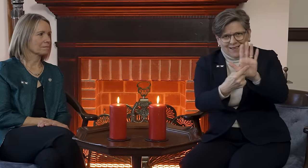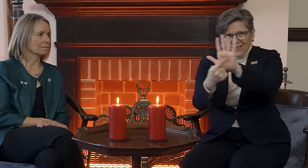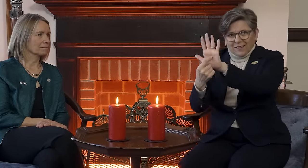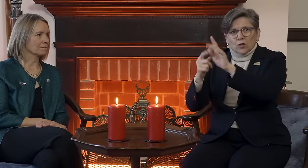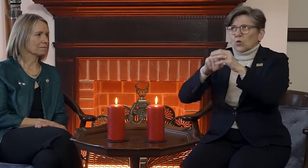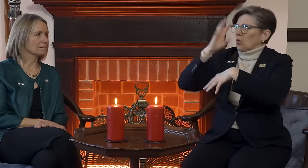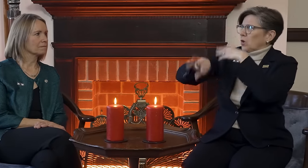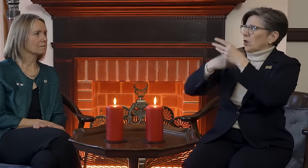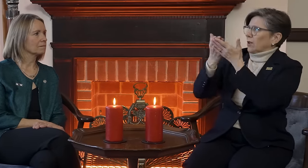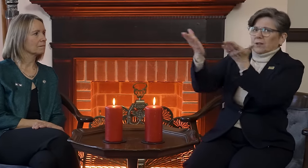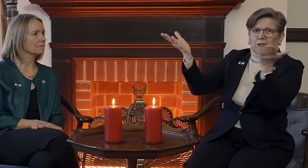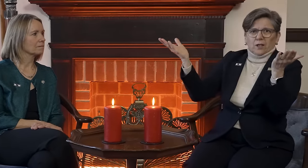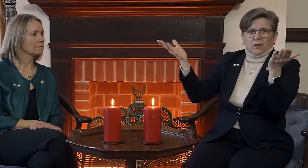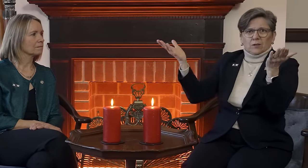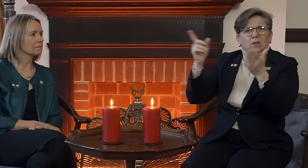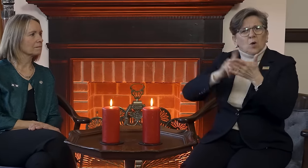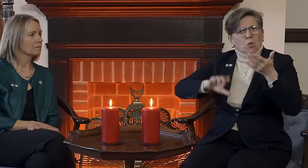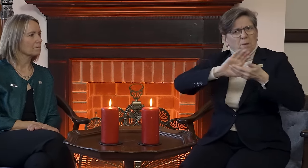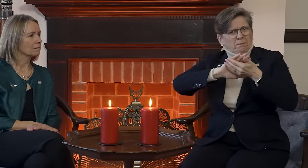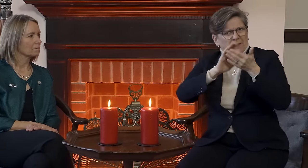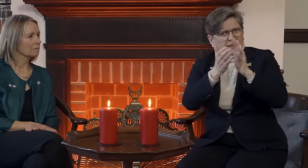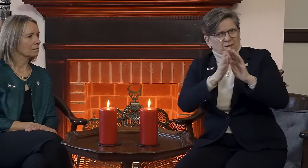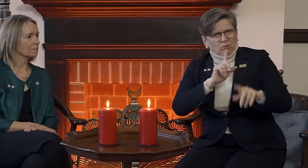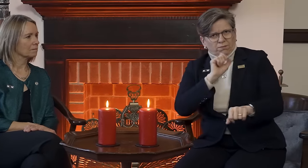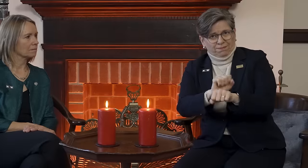to the world of what peace truly means,